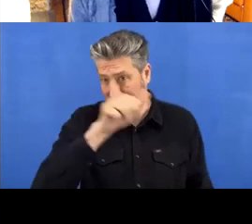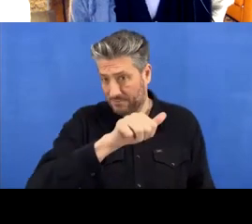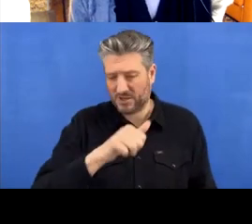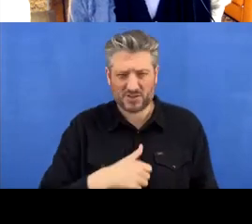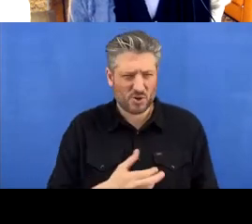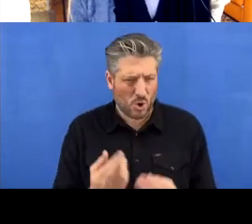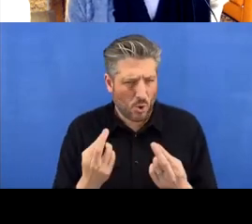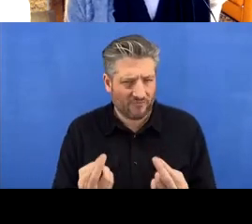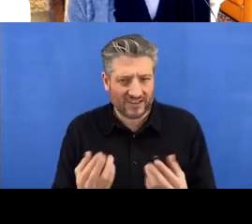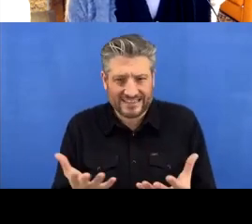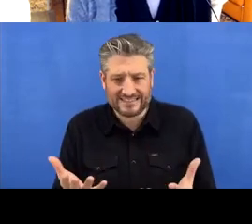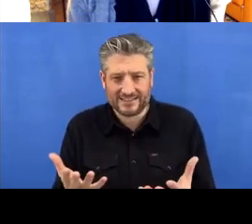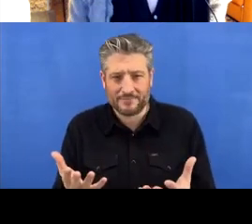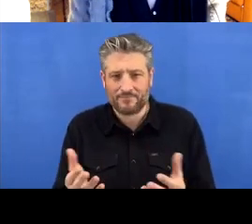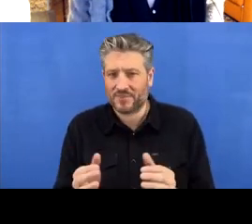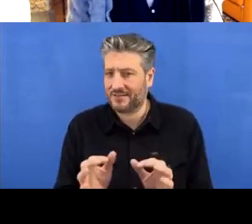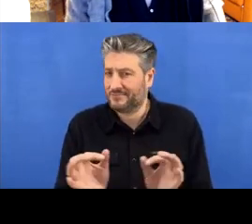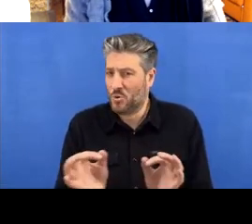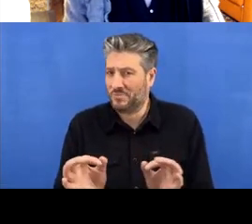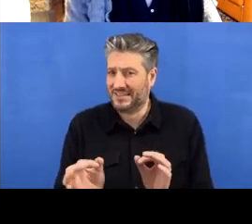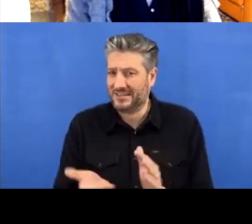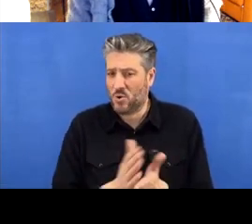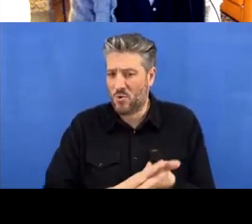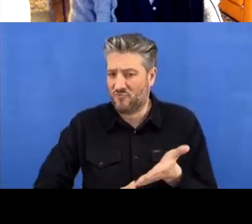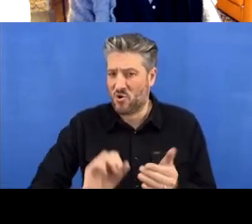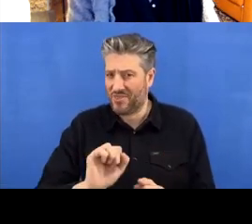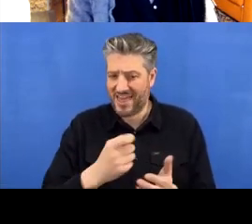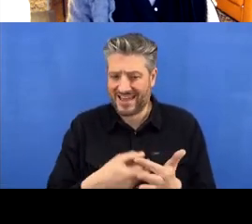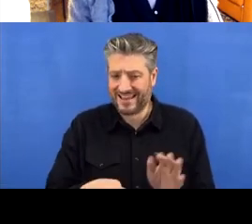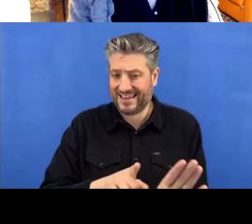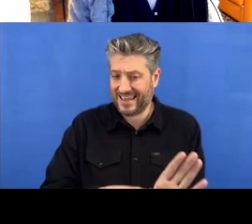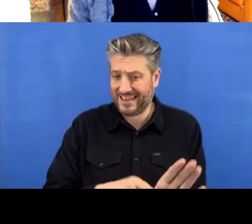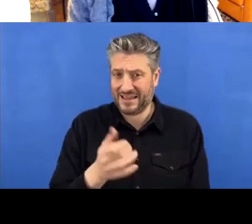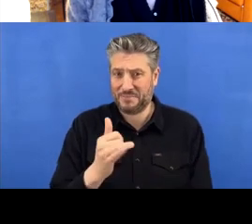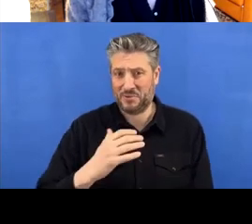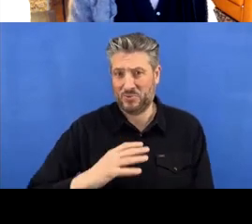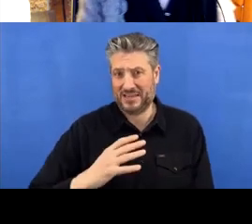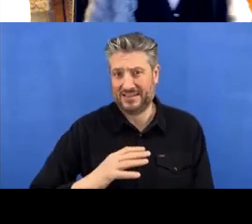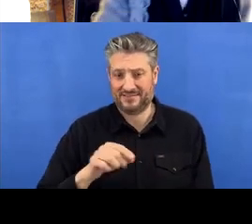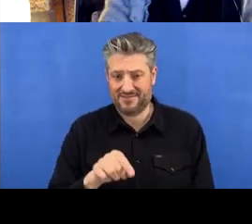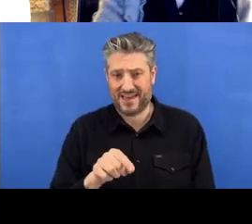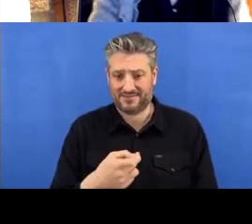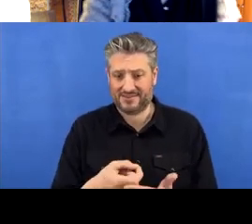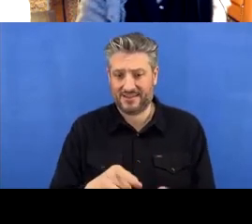overwrote a key that they potentially thought they might need. Yeah, I think that one's unfortunately